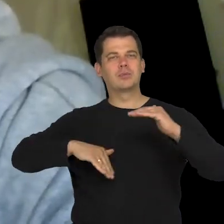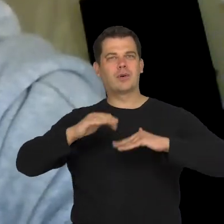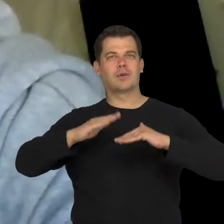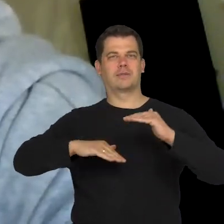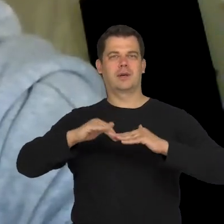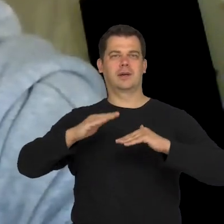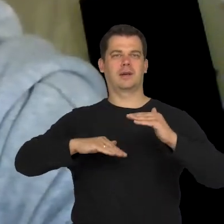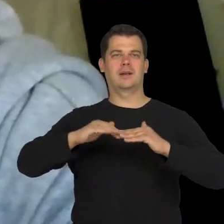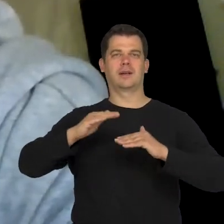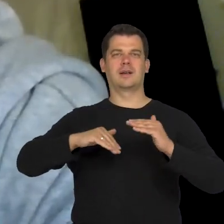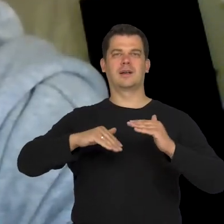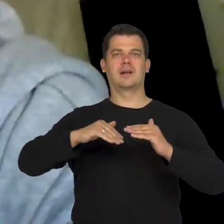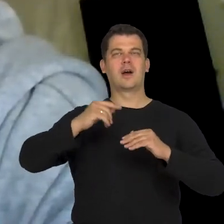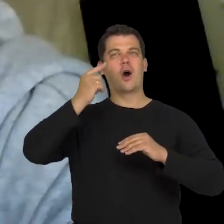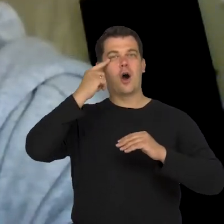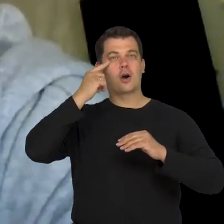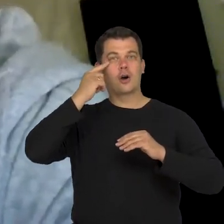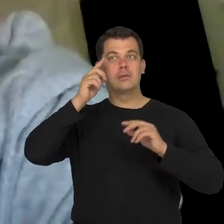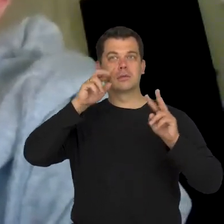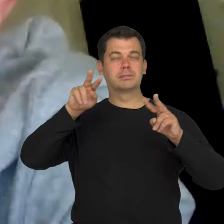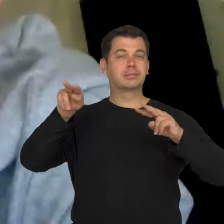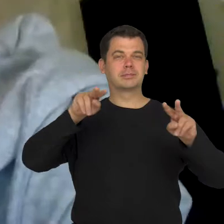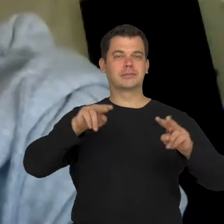the anatomy of the eye alone is a good metaphor